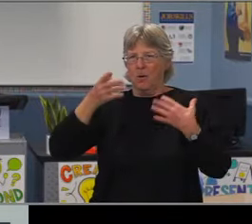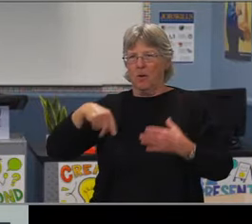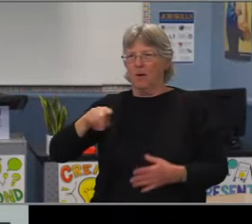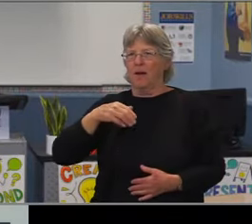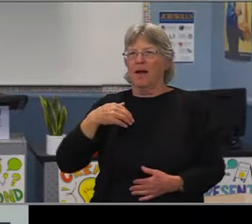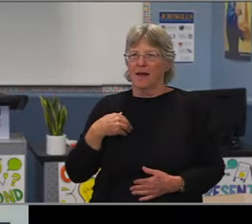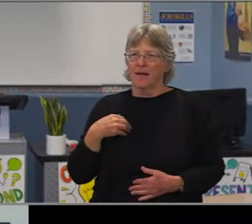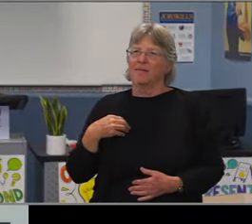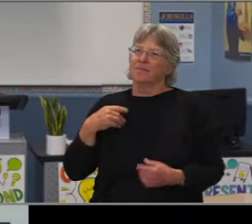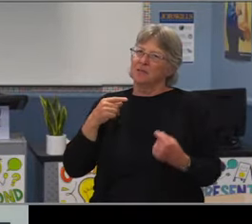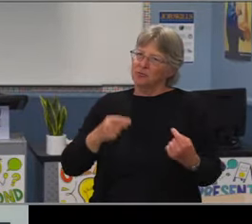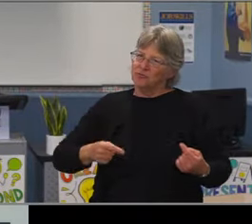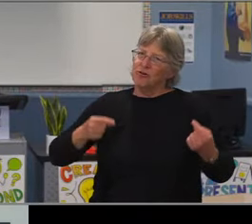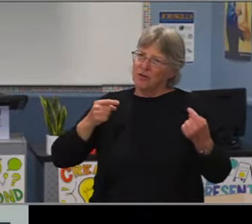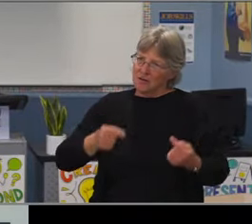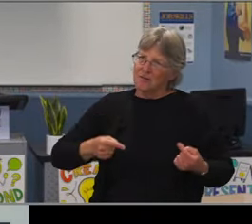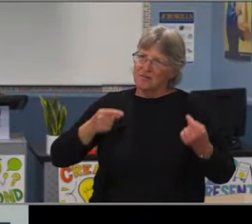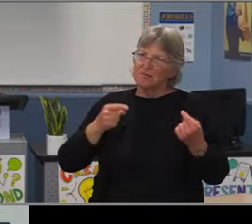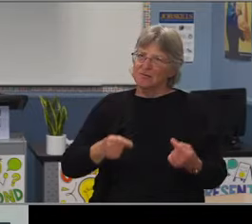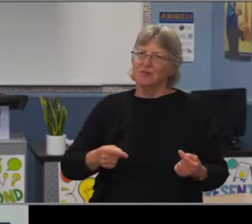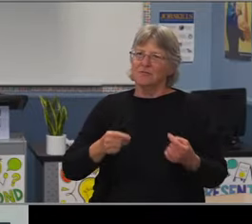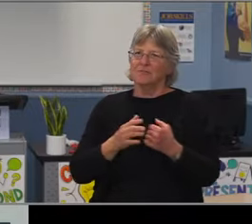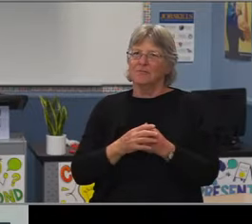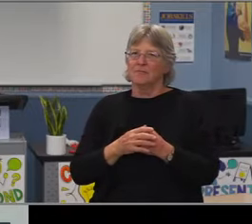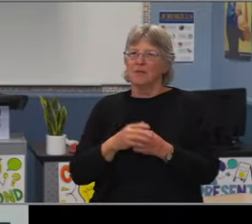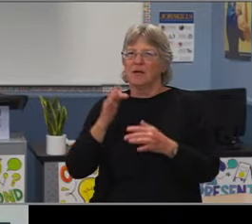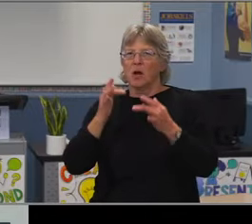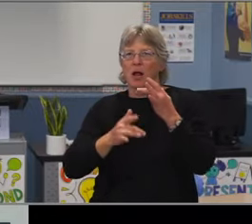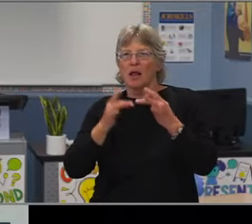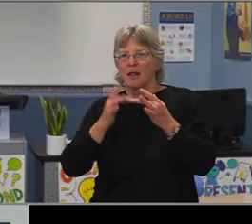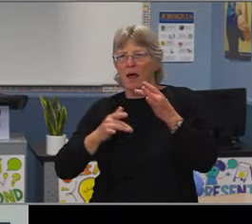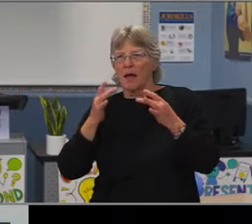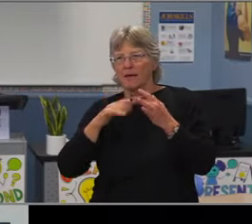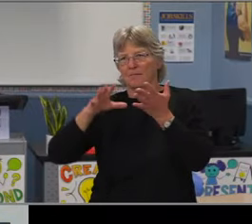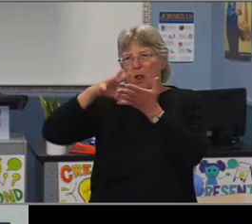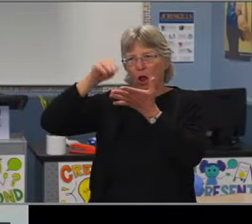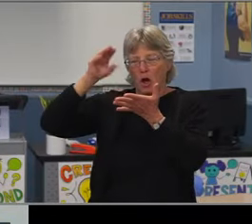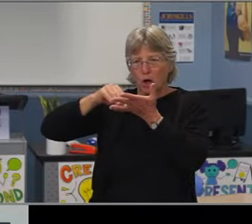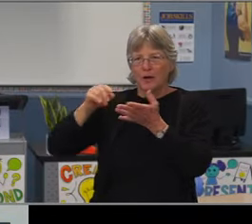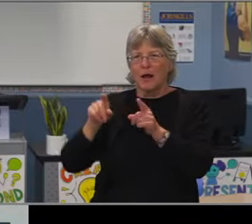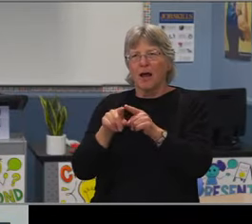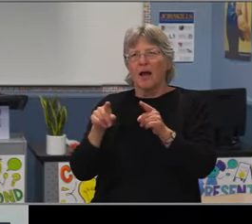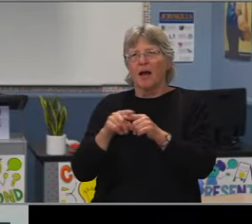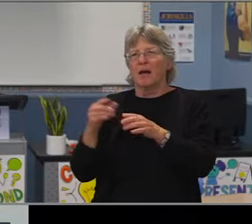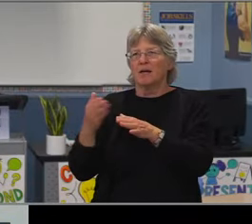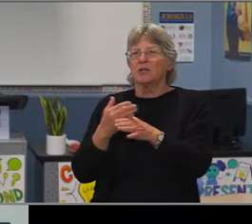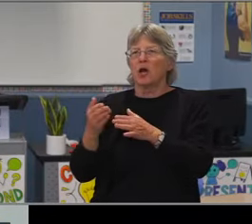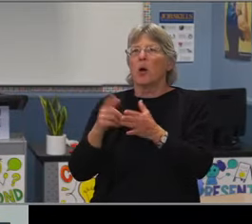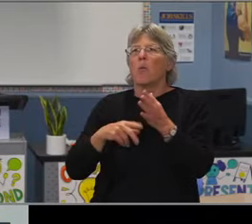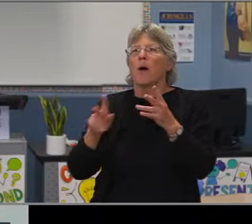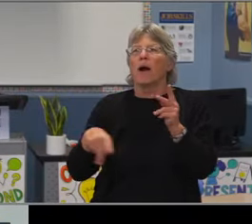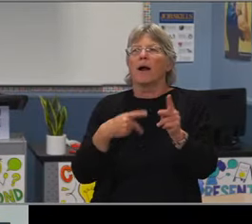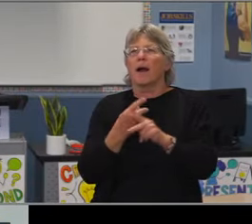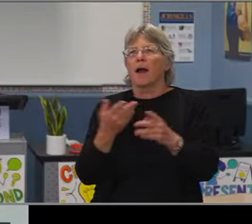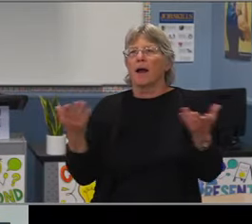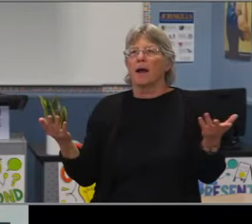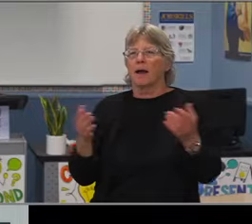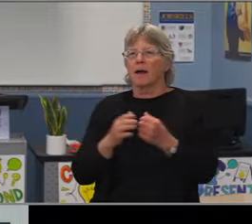Good evening everyone. I'm pleased to make the introduction of two staff reports tonight. And I'd like to just introduce them